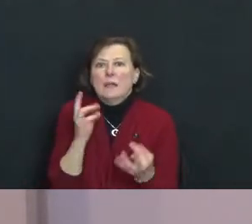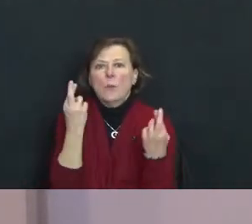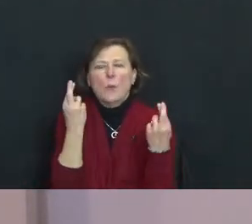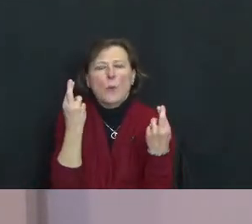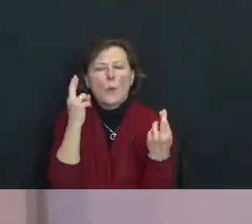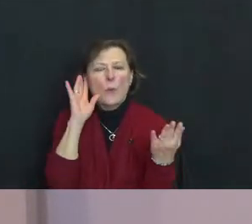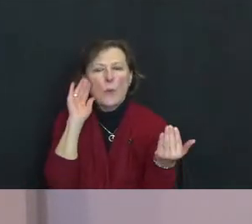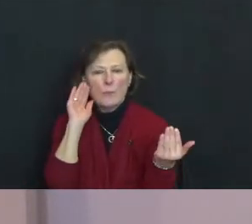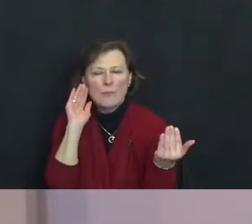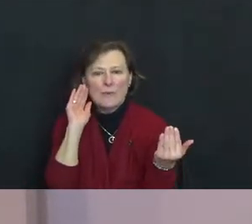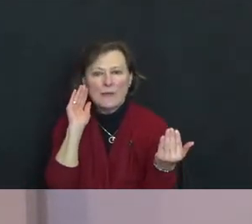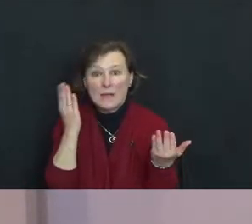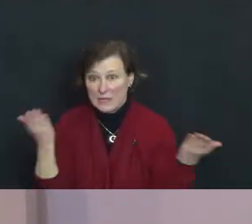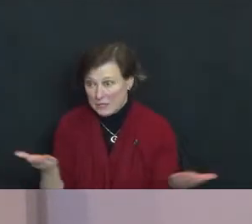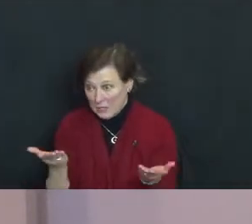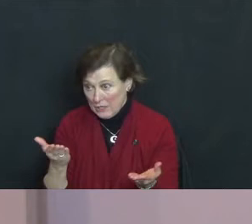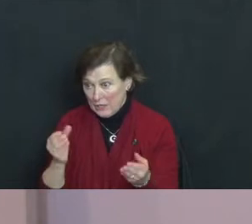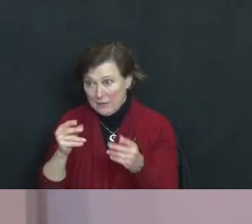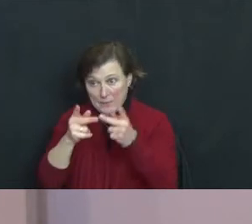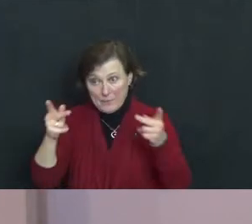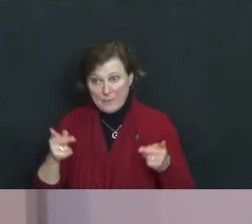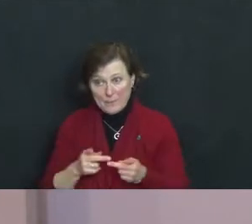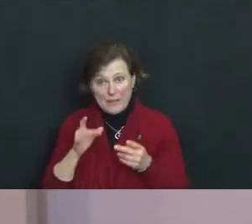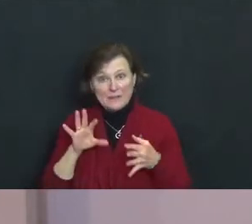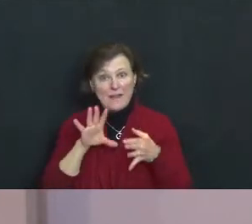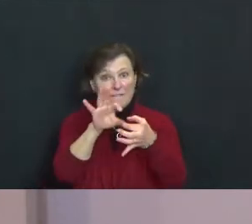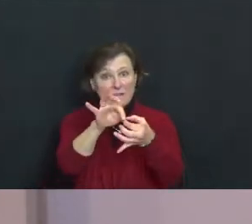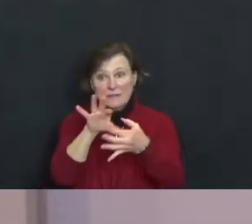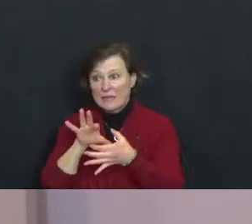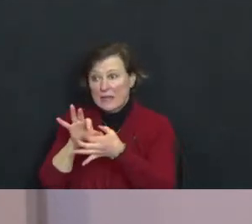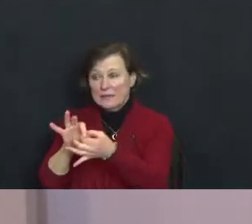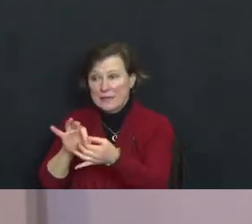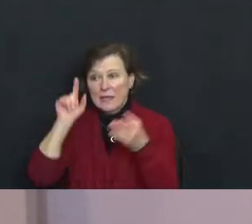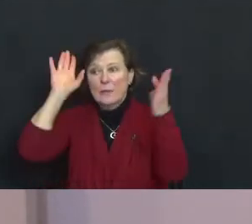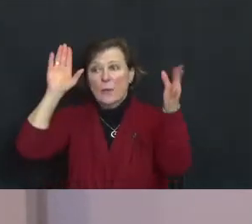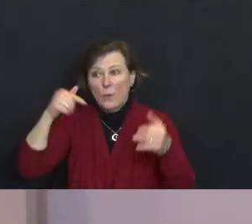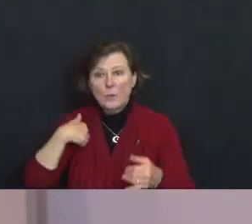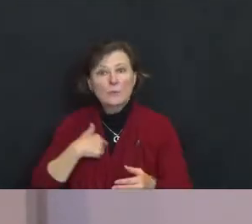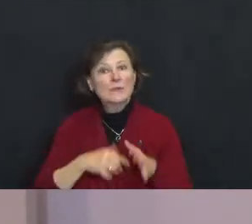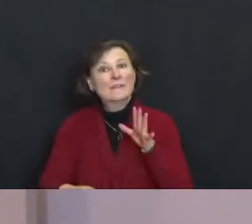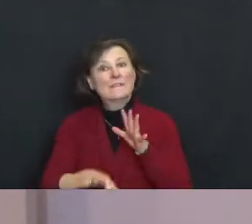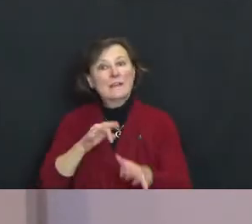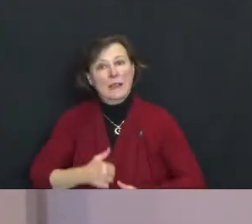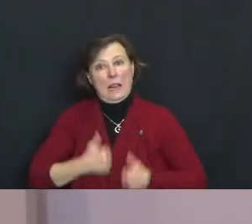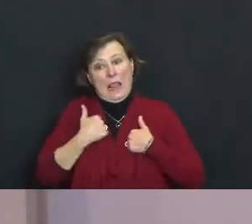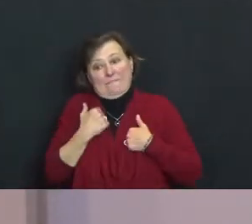Here in this place of connection, may we find life-giving community.